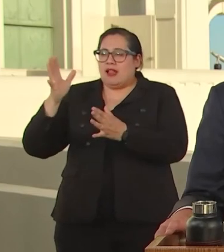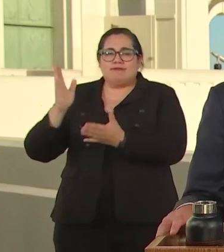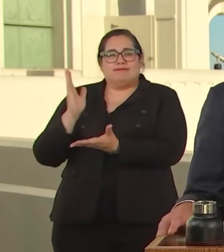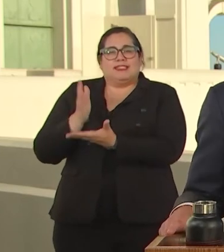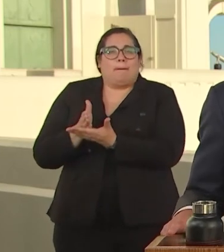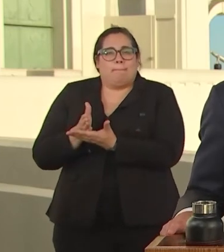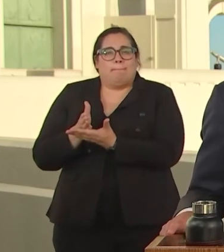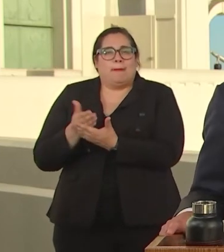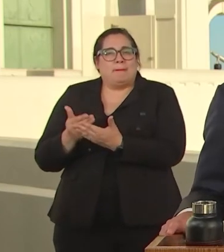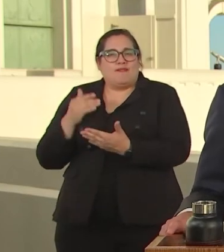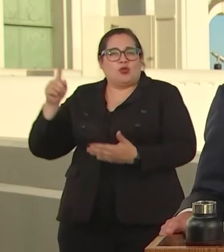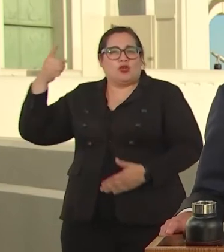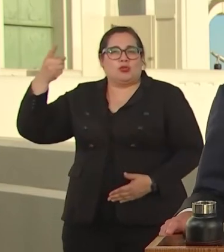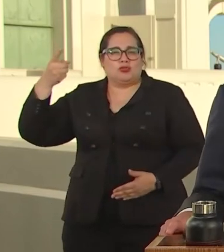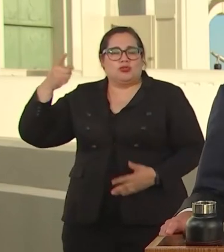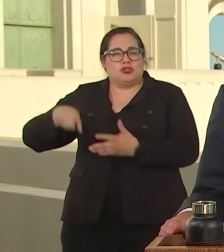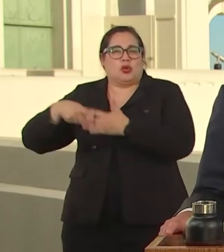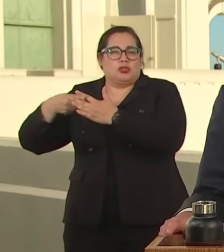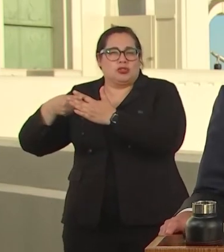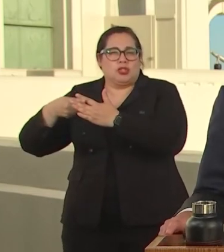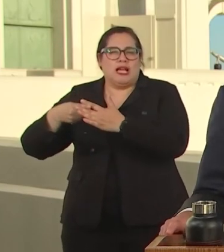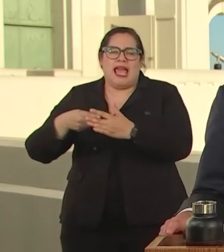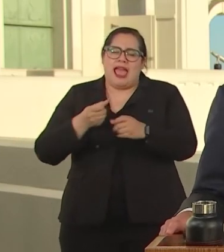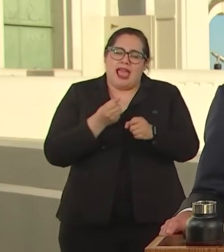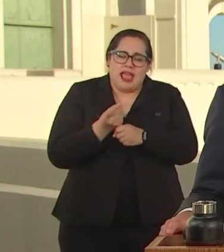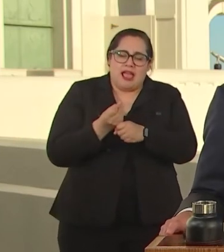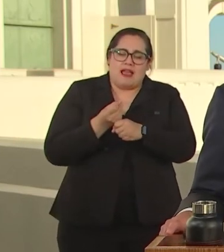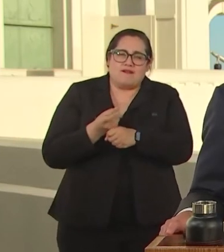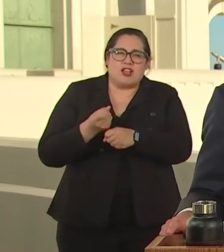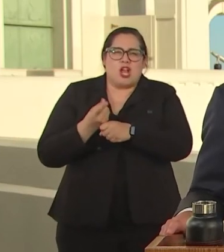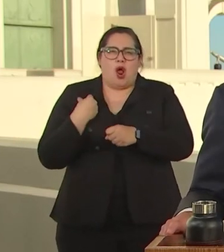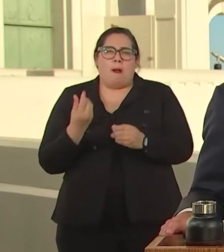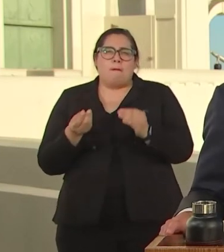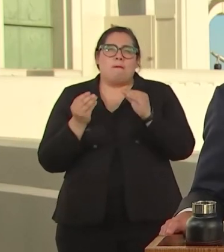YEAR AFTER YEAR, I HAVE DEEP END CRIME INTERVENTION.